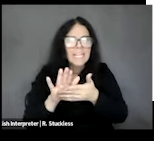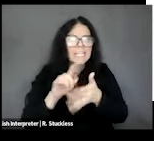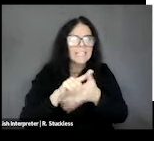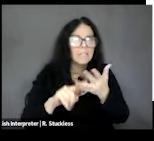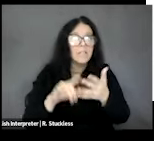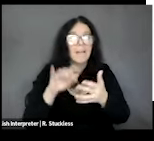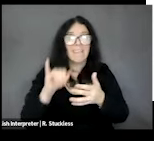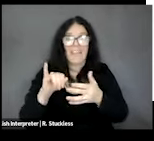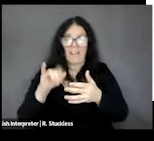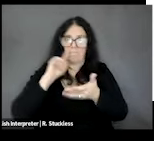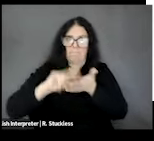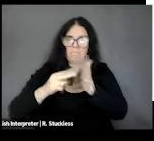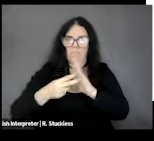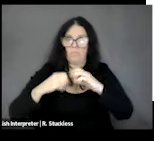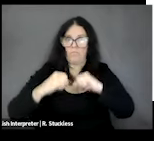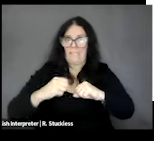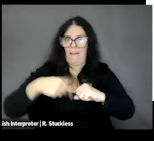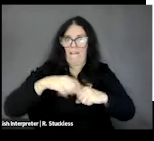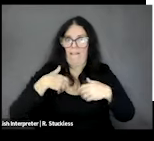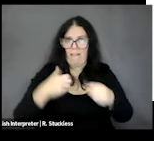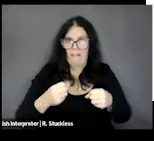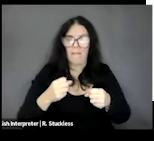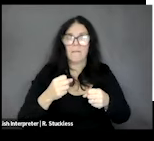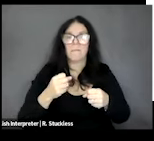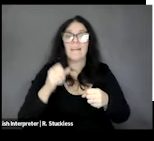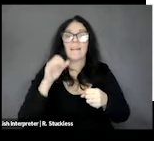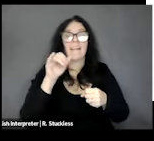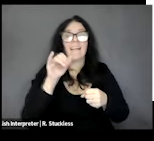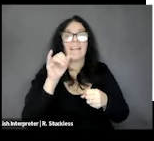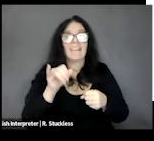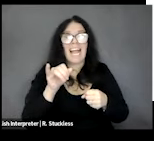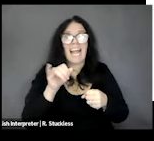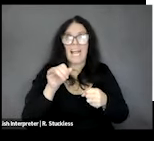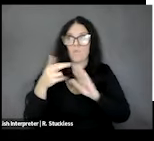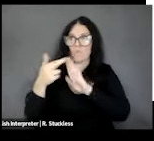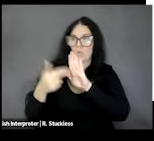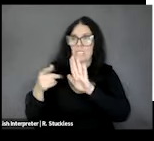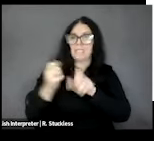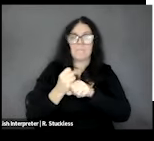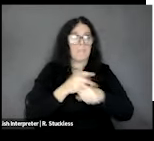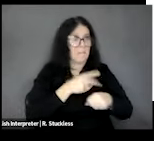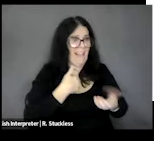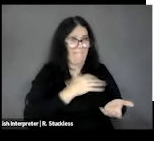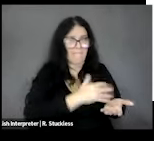scares people from possibly donating food. At the federal level, there are some laws like the